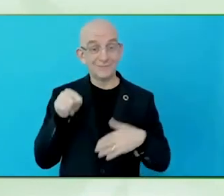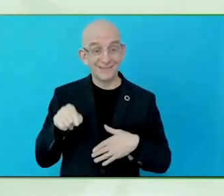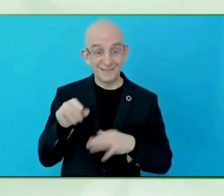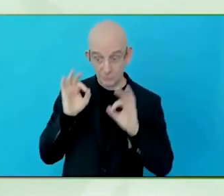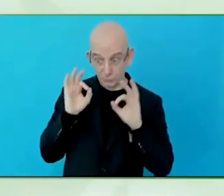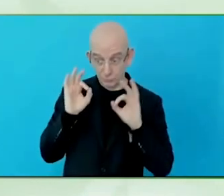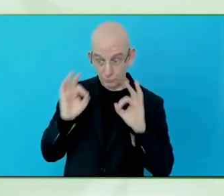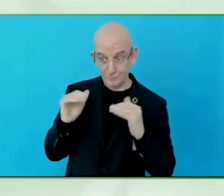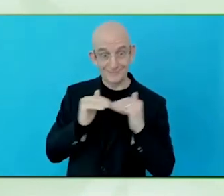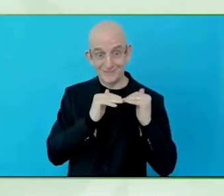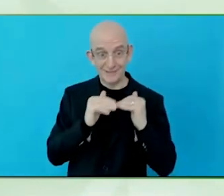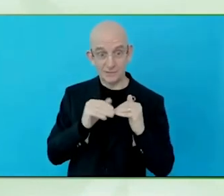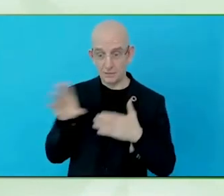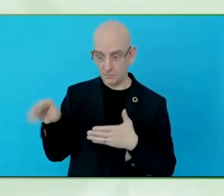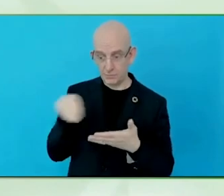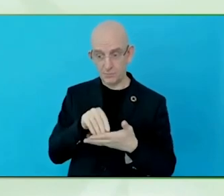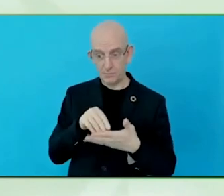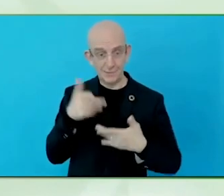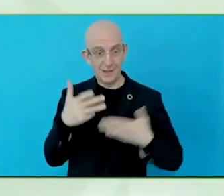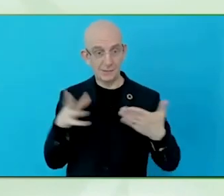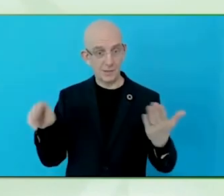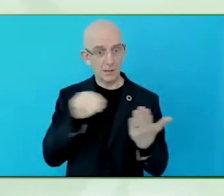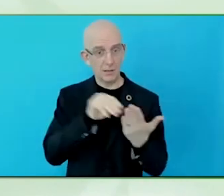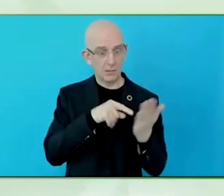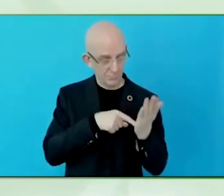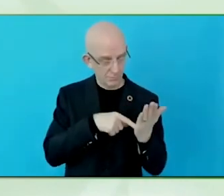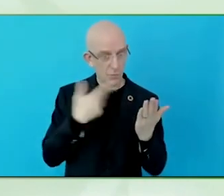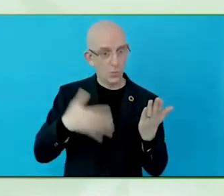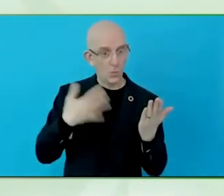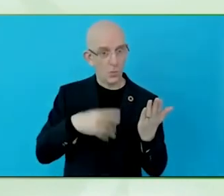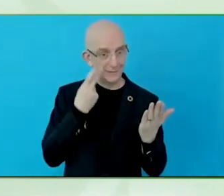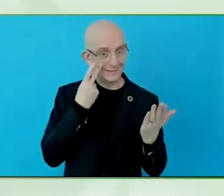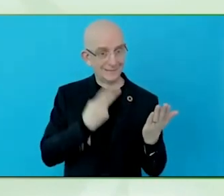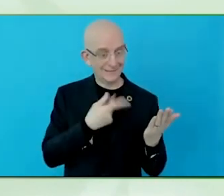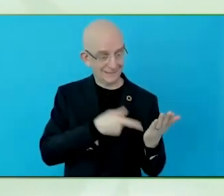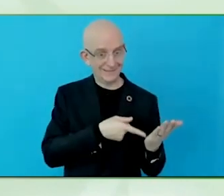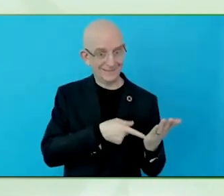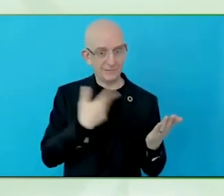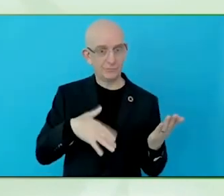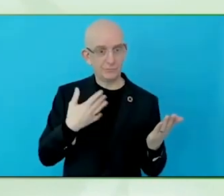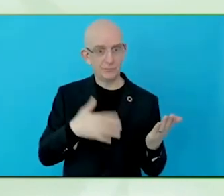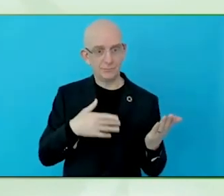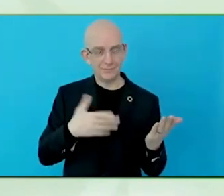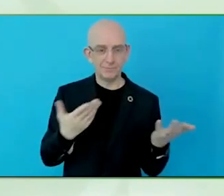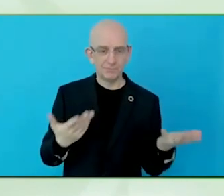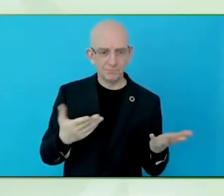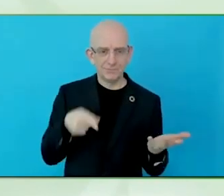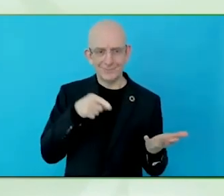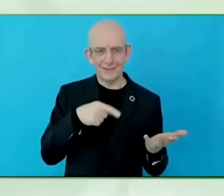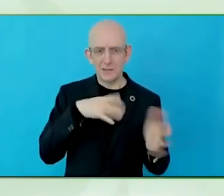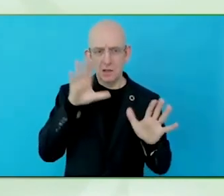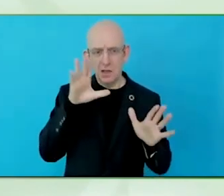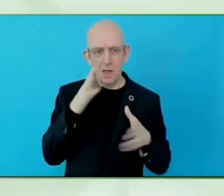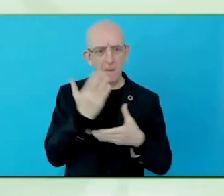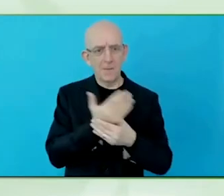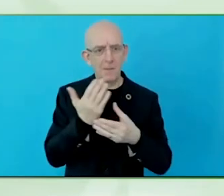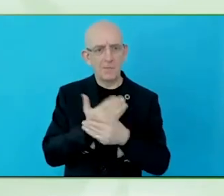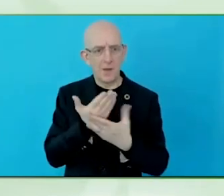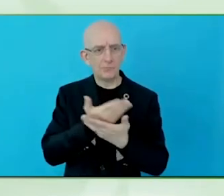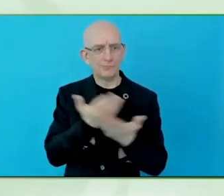This is how much disabled travellers spend! It is not just reporting data that they say they have the money, this